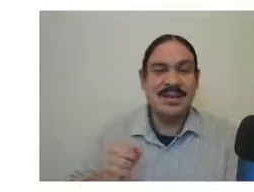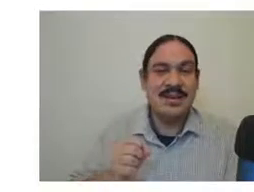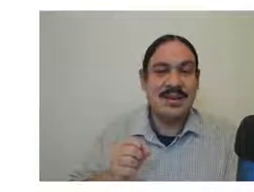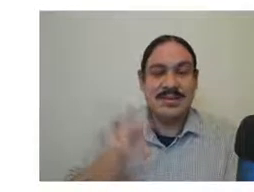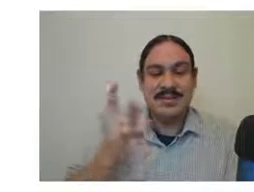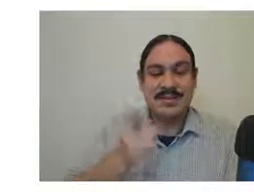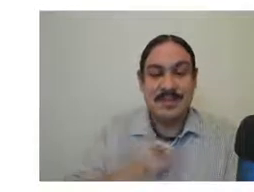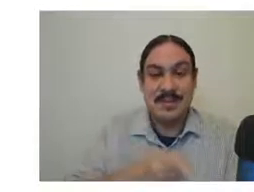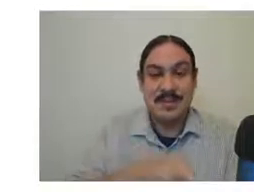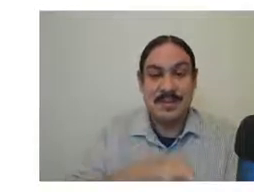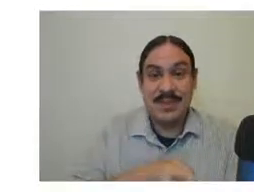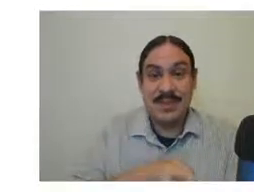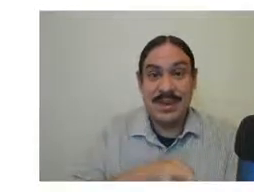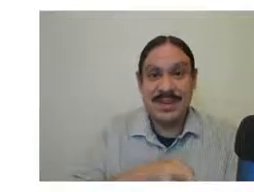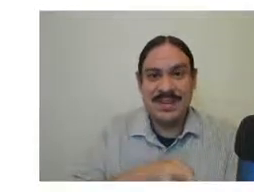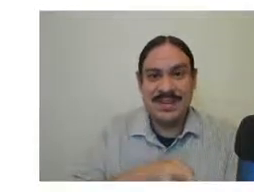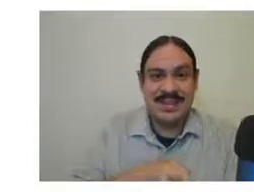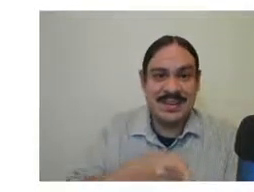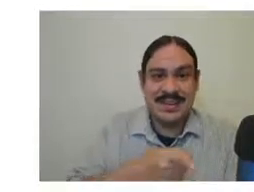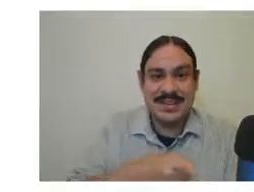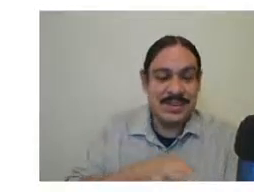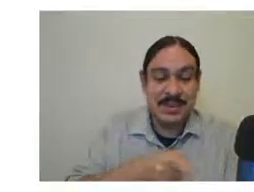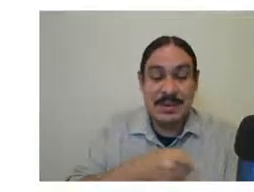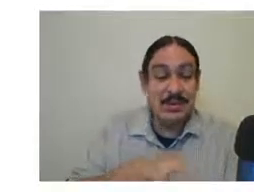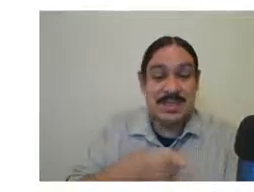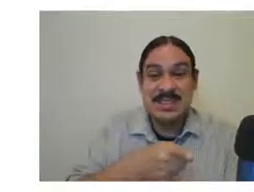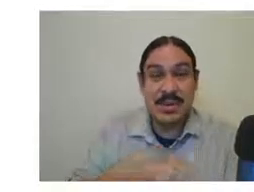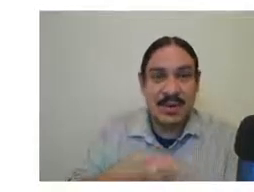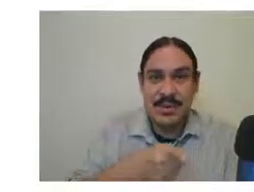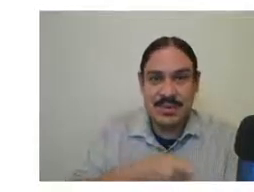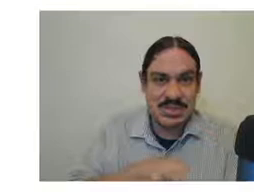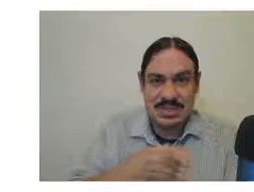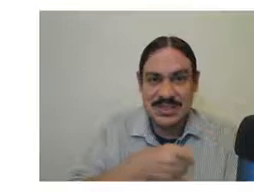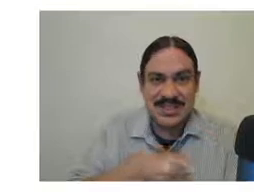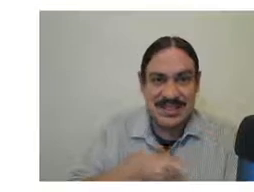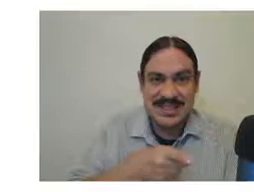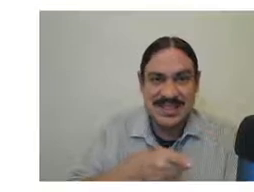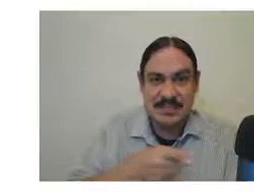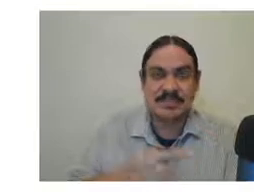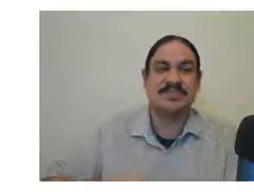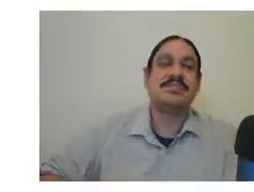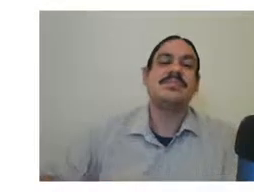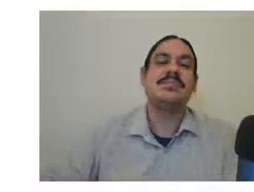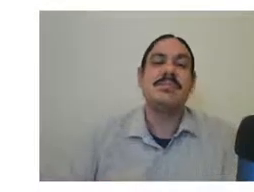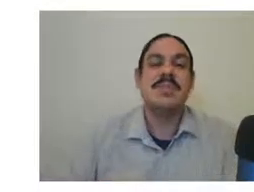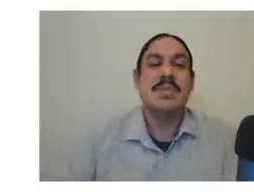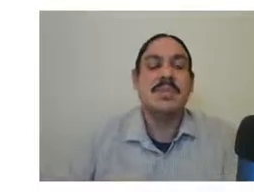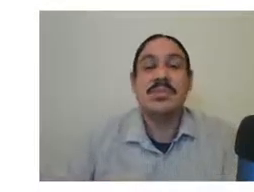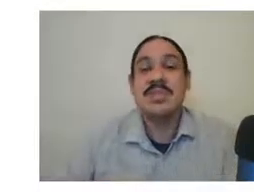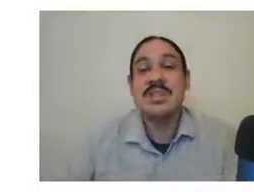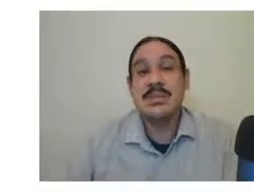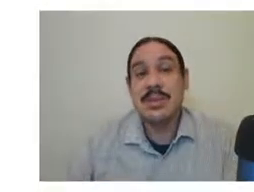love maria and then index three b would be some other position in space